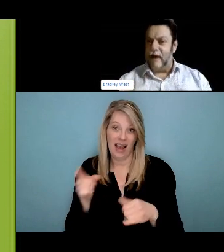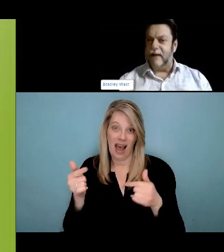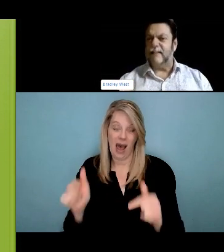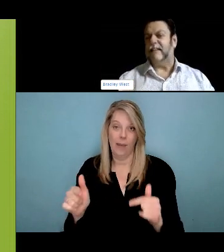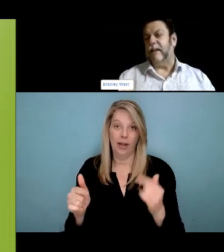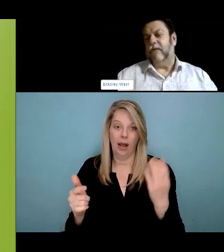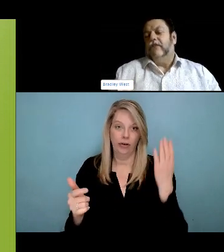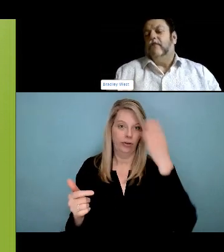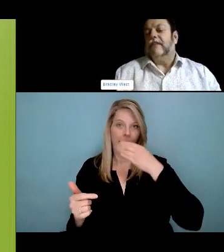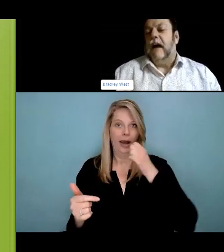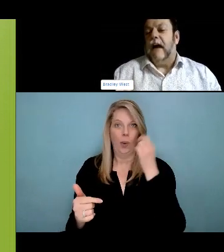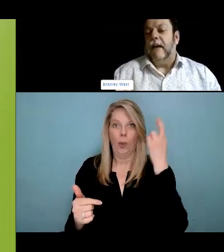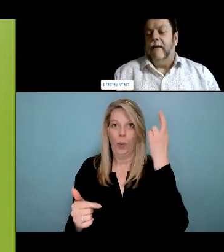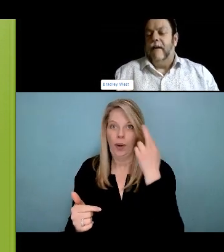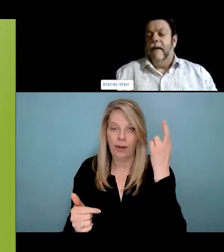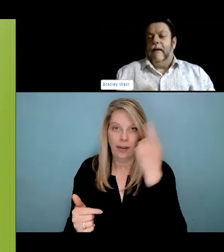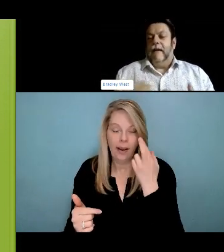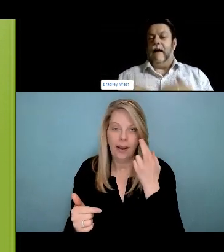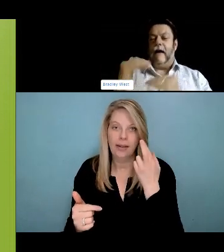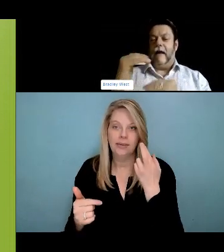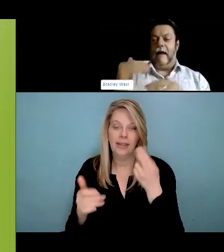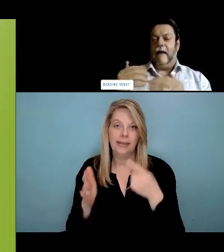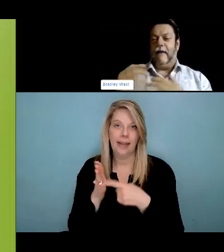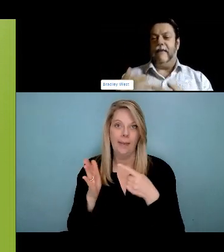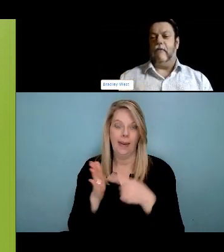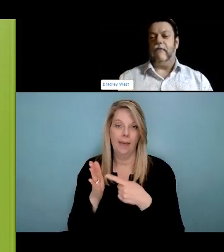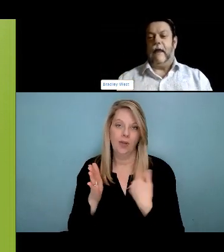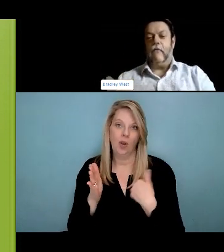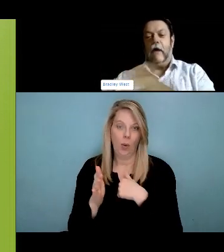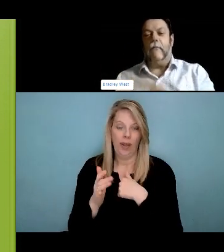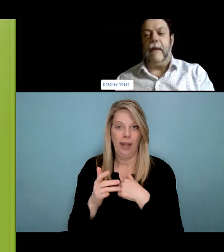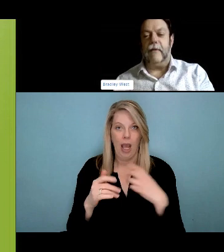shows is that when we move to being facilitated, people actually have better outcomes, people